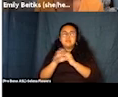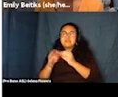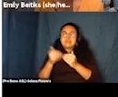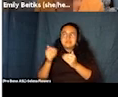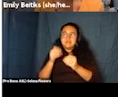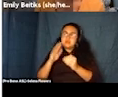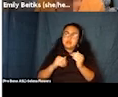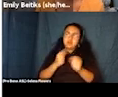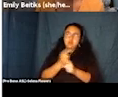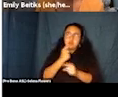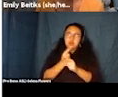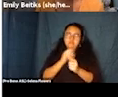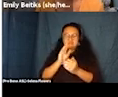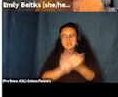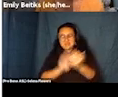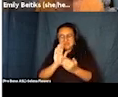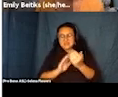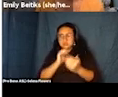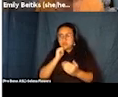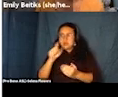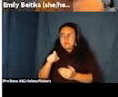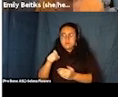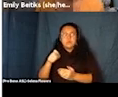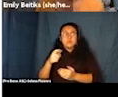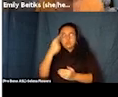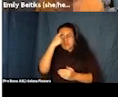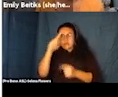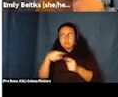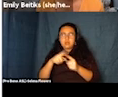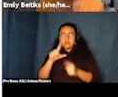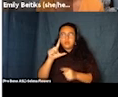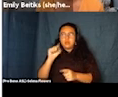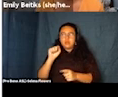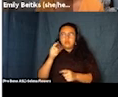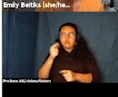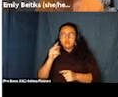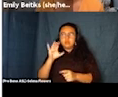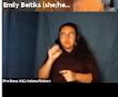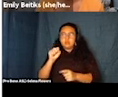You don't have to think about some of the logistics of a physical space that can be more challenging.